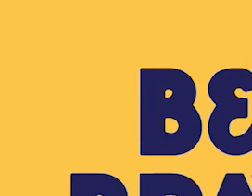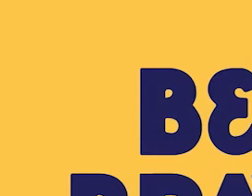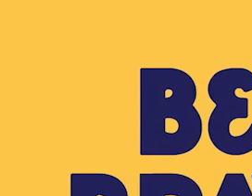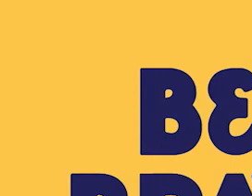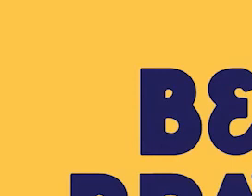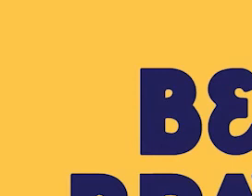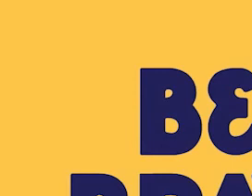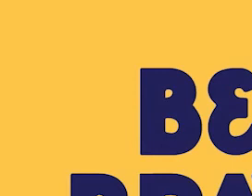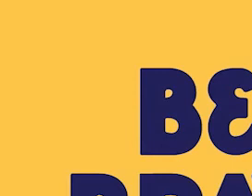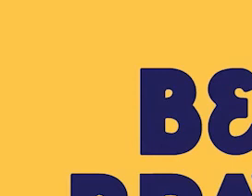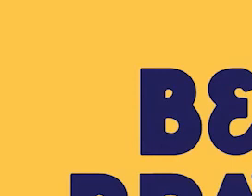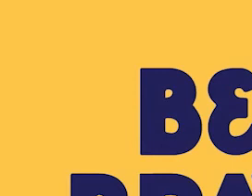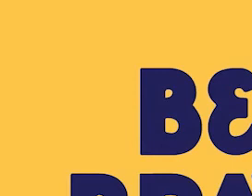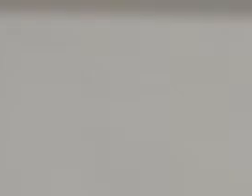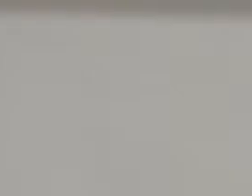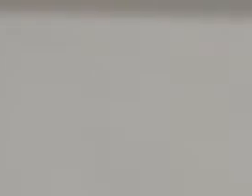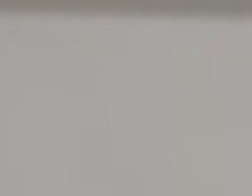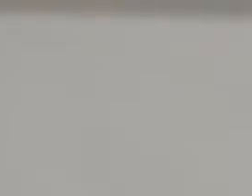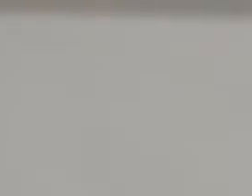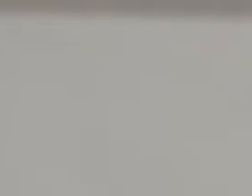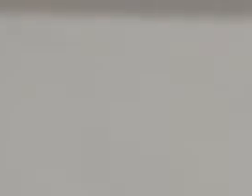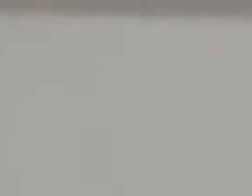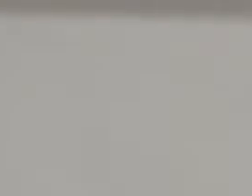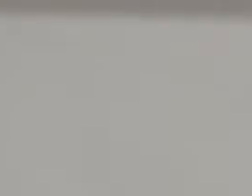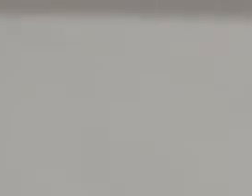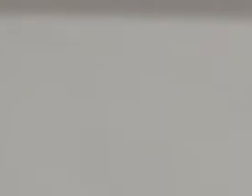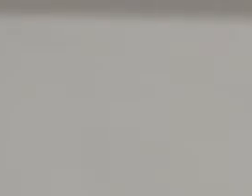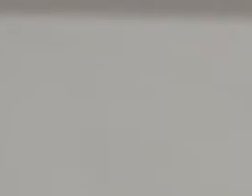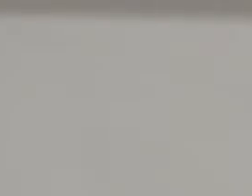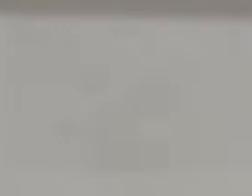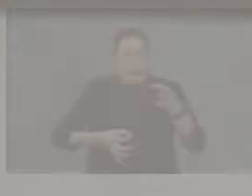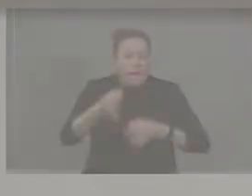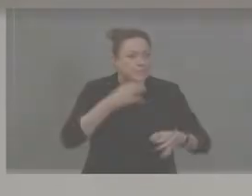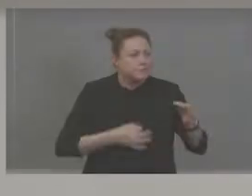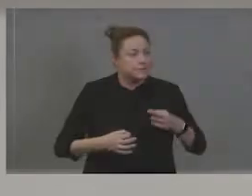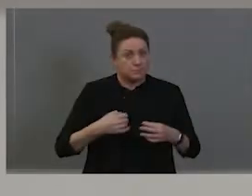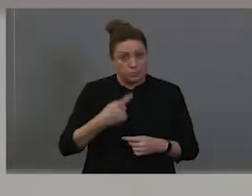How did it all begin? And a lot of people ask that how on earth this is 24 years old.